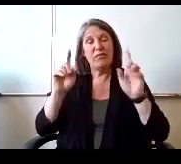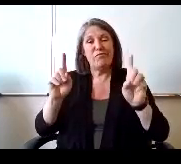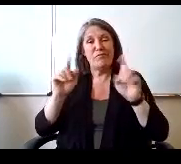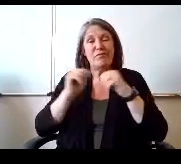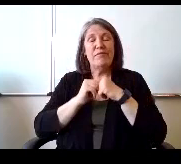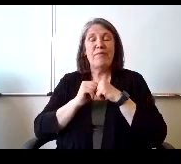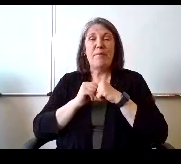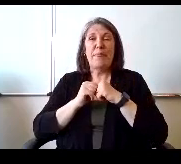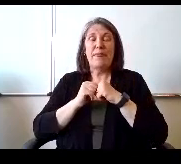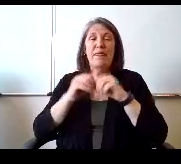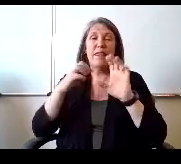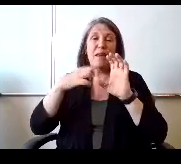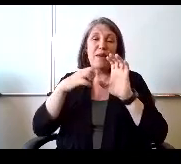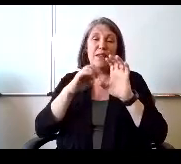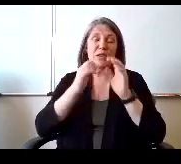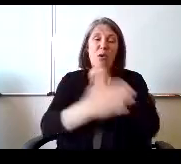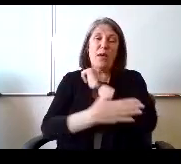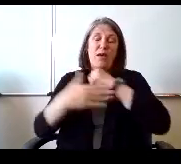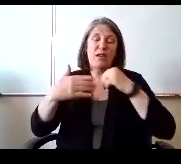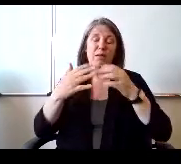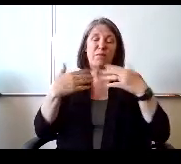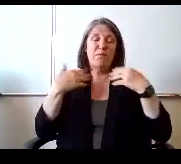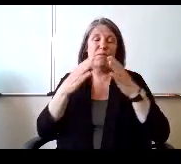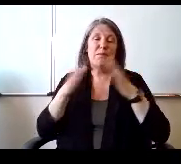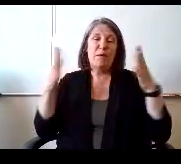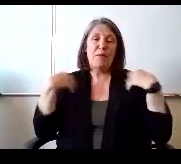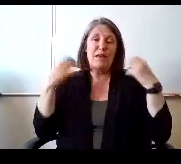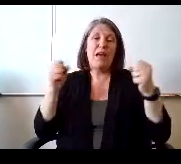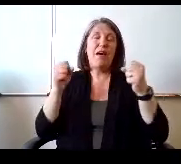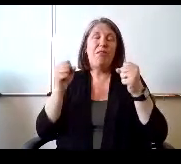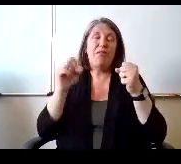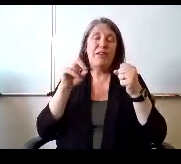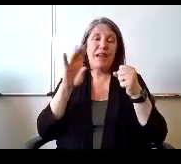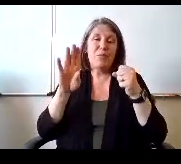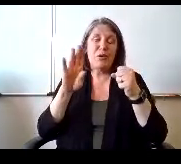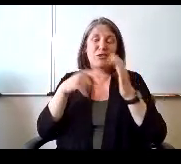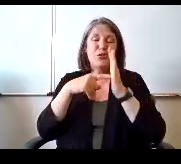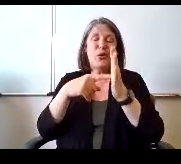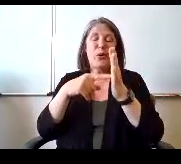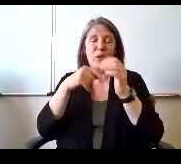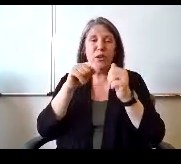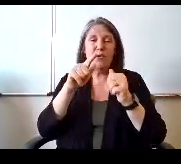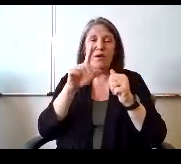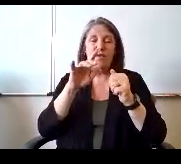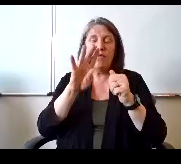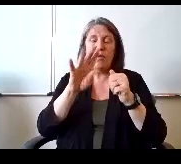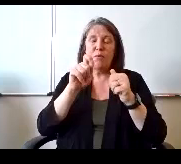El Paso County Public Health data dashboard shows. 24.64% of all outbreaks in our